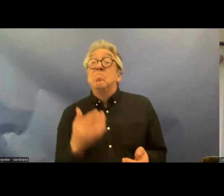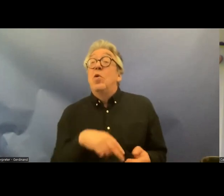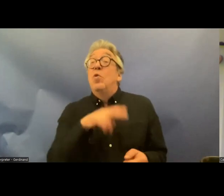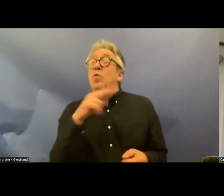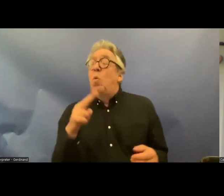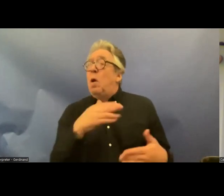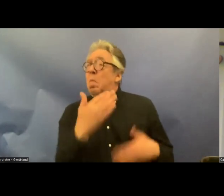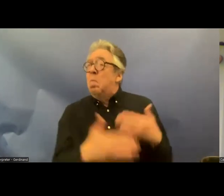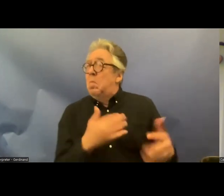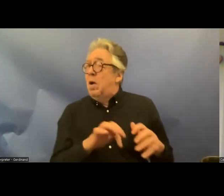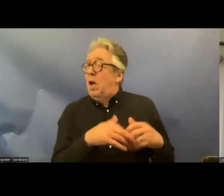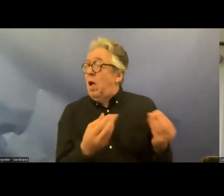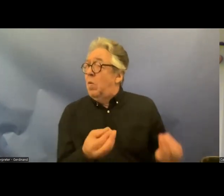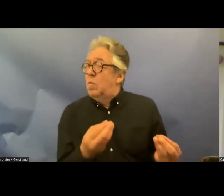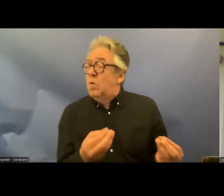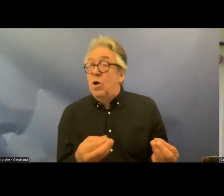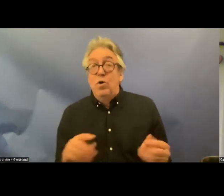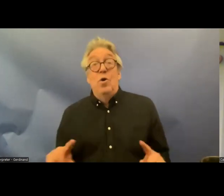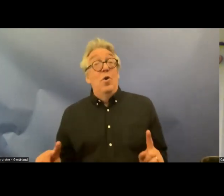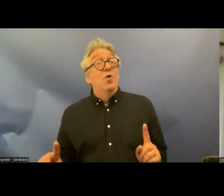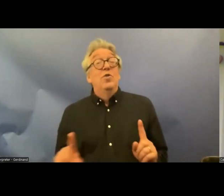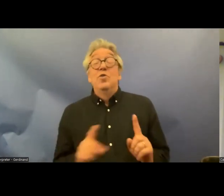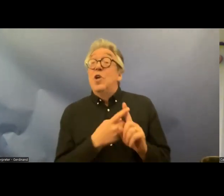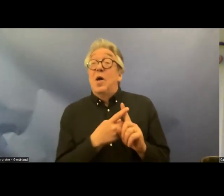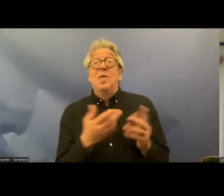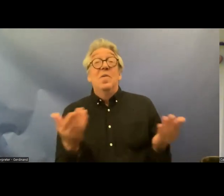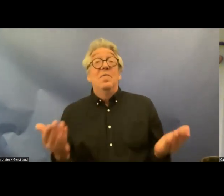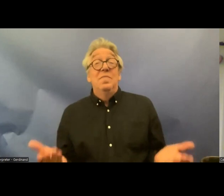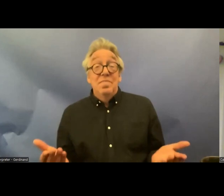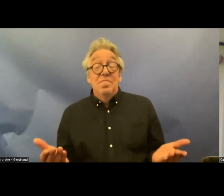start with the importance and the implications of incorporation of the